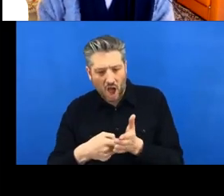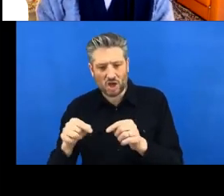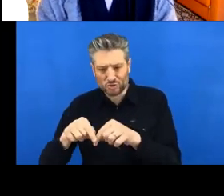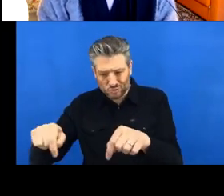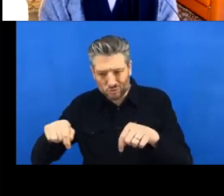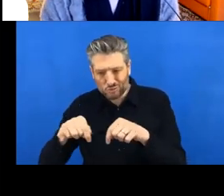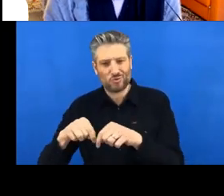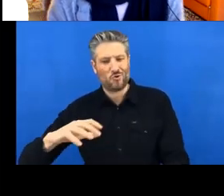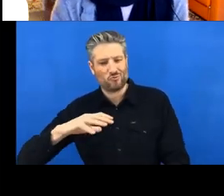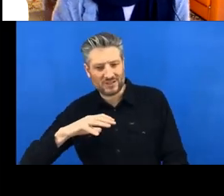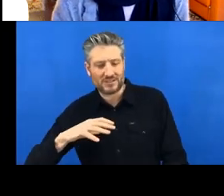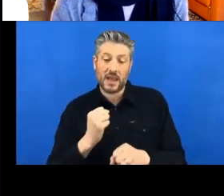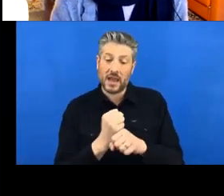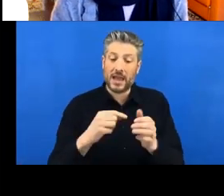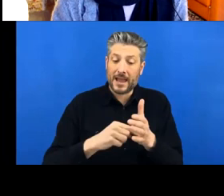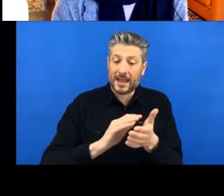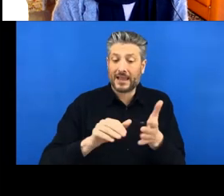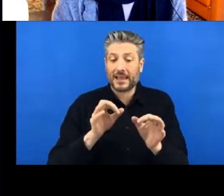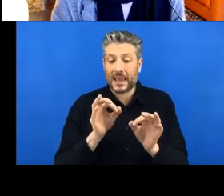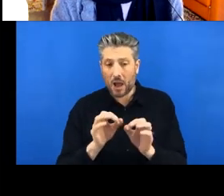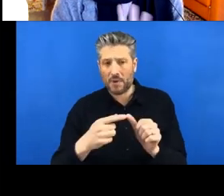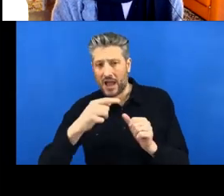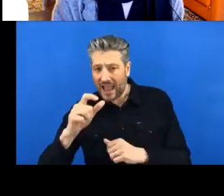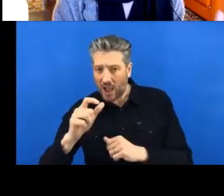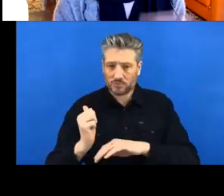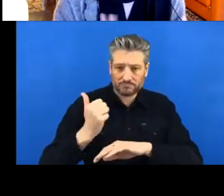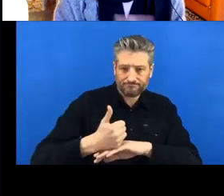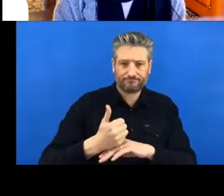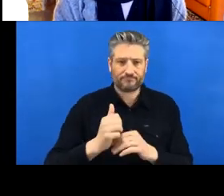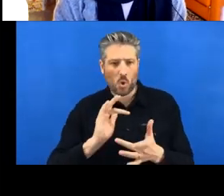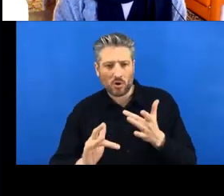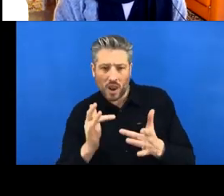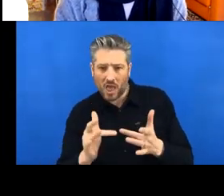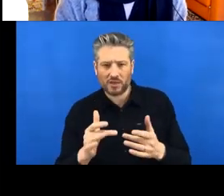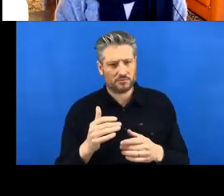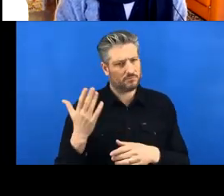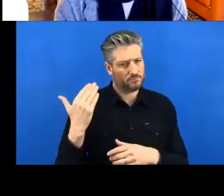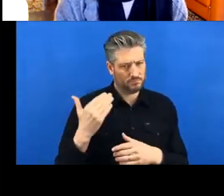And I said I'd be happy to help if anyone was stuck getting set up,